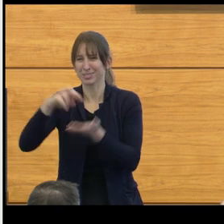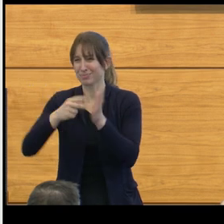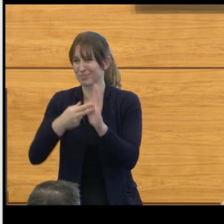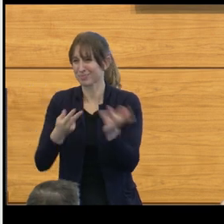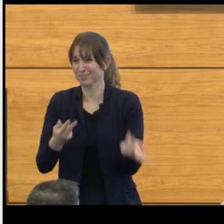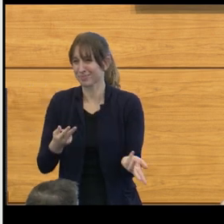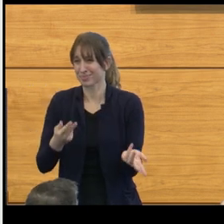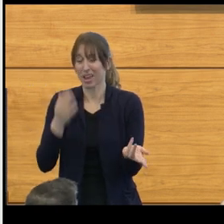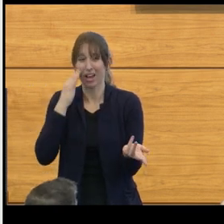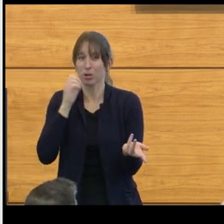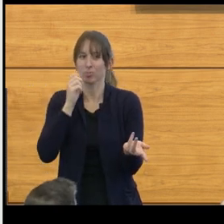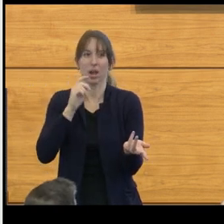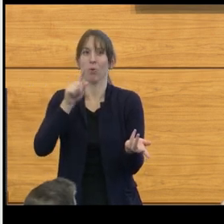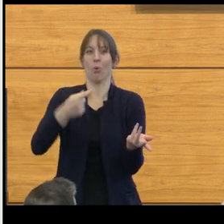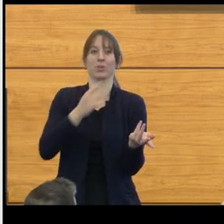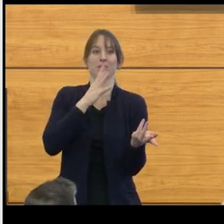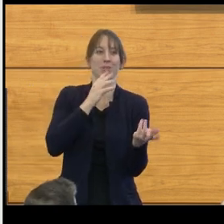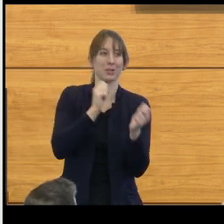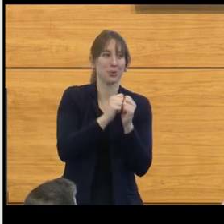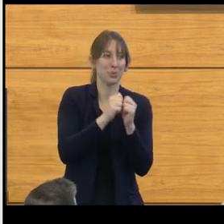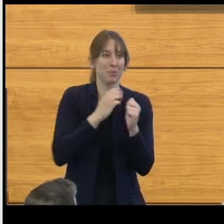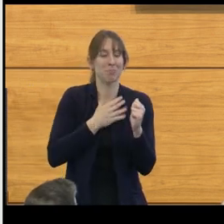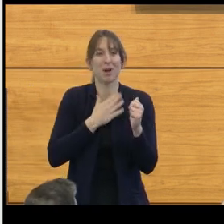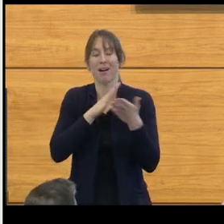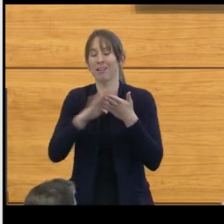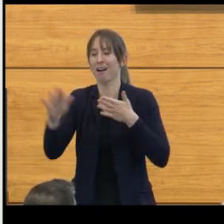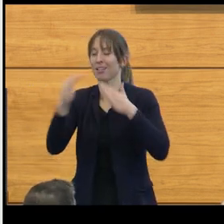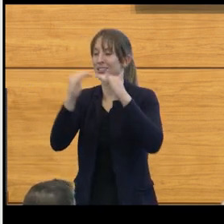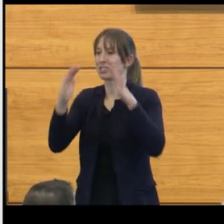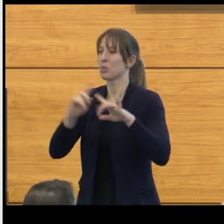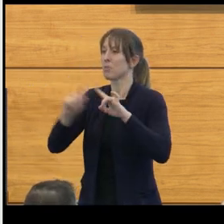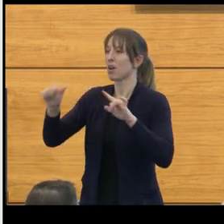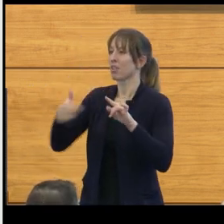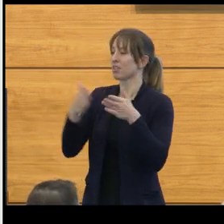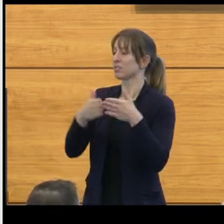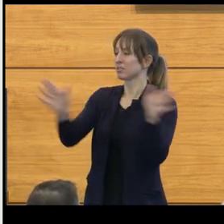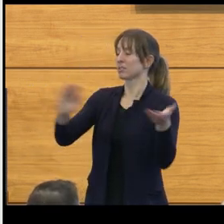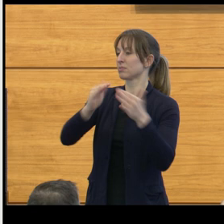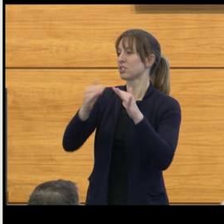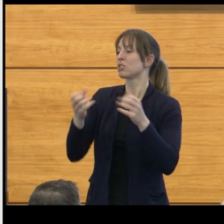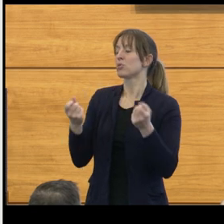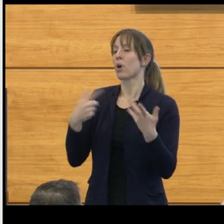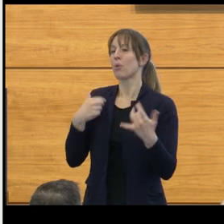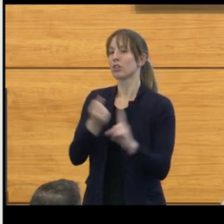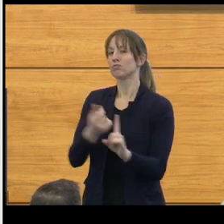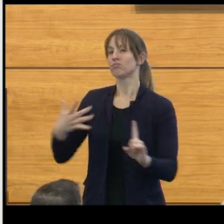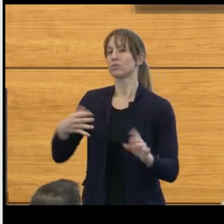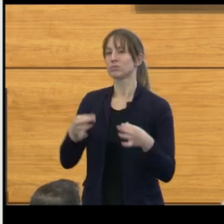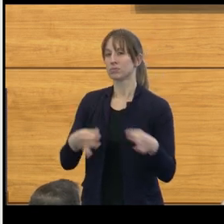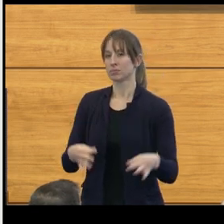but to the greater Michigan community, so I wanted to explain it to you a little bit. We make fluid within our brain,